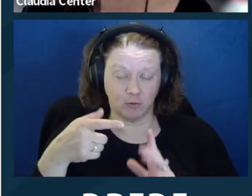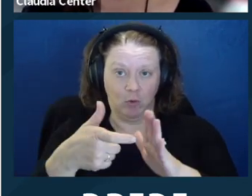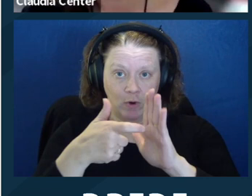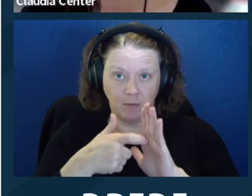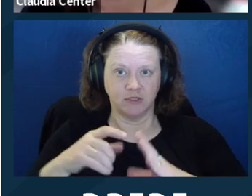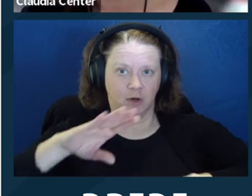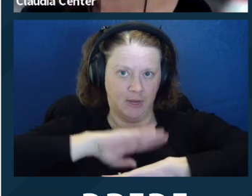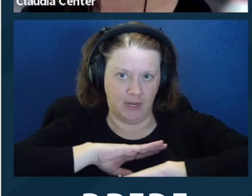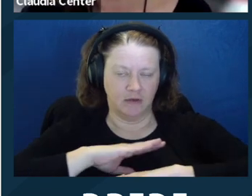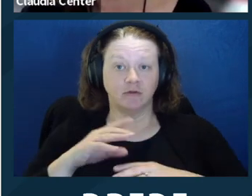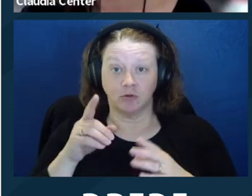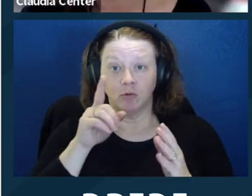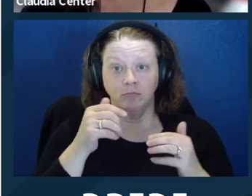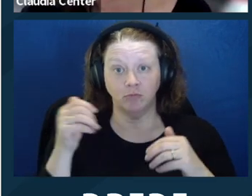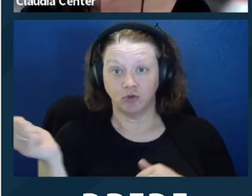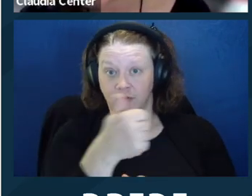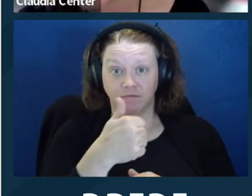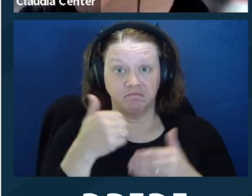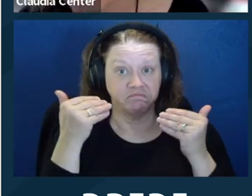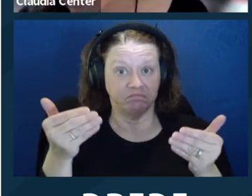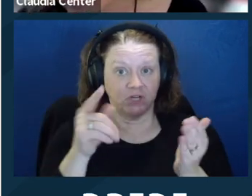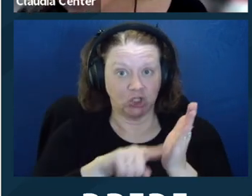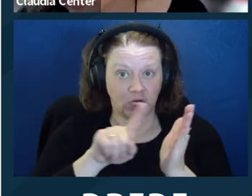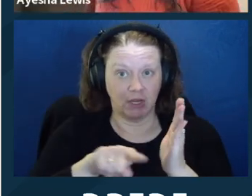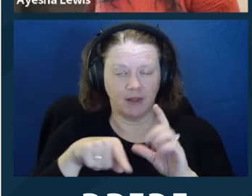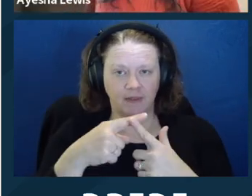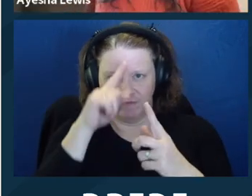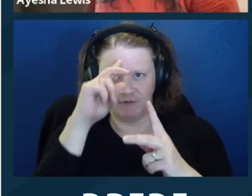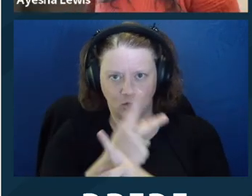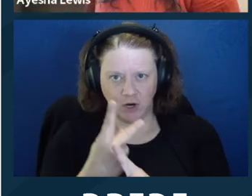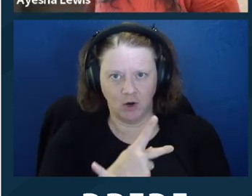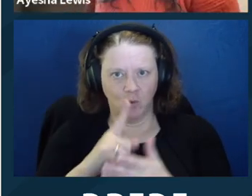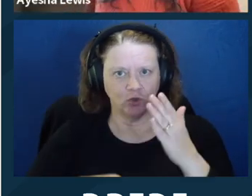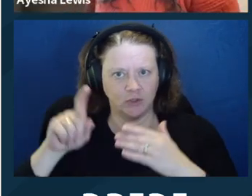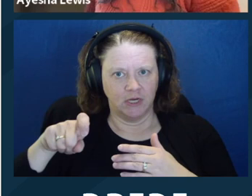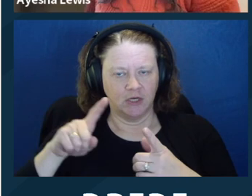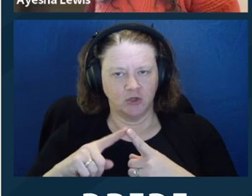But that sometimes is possible. >> AYESHA LEWIS: And we will also be sharing